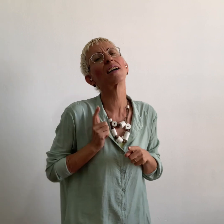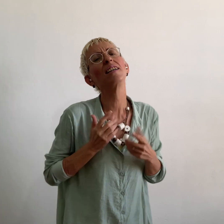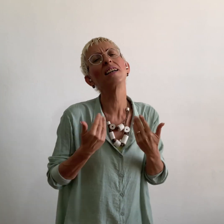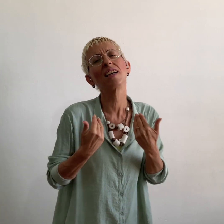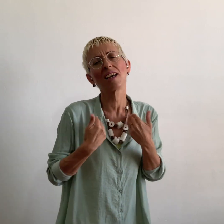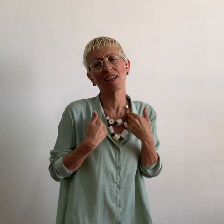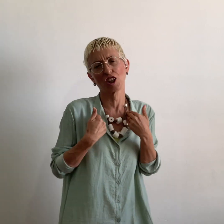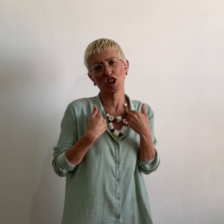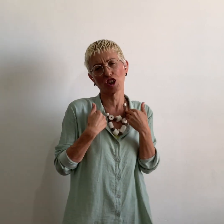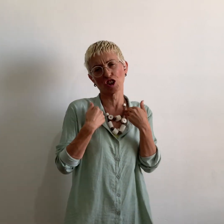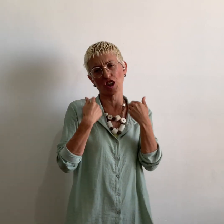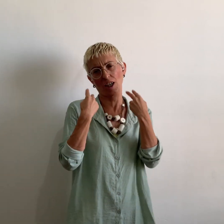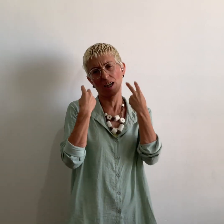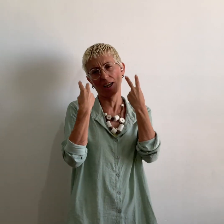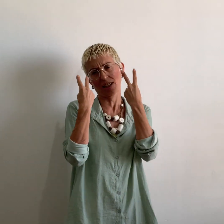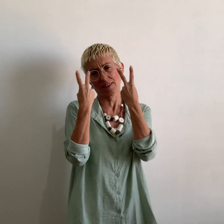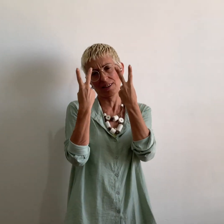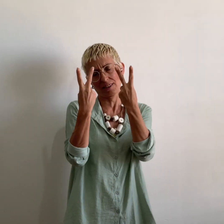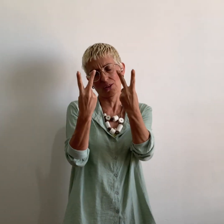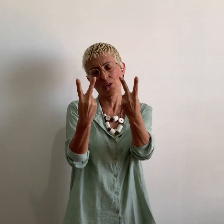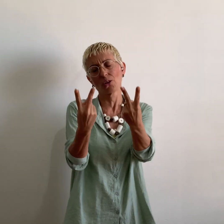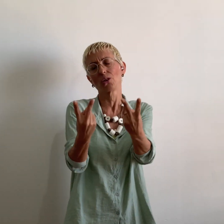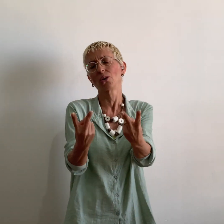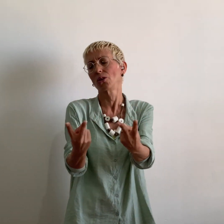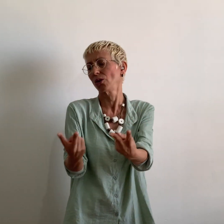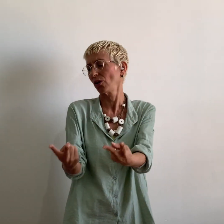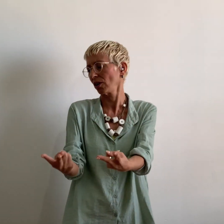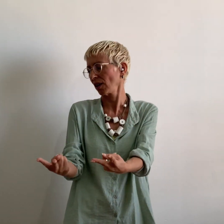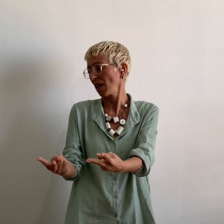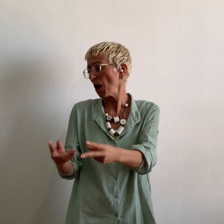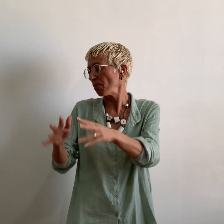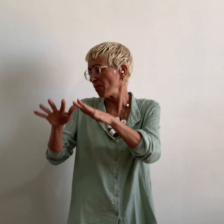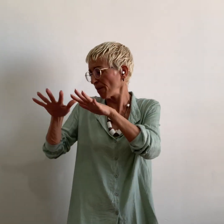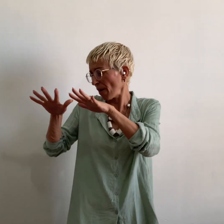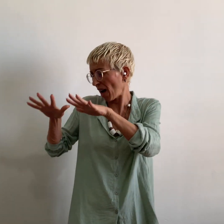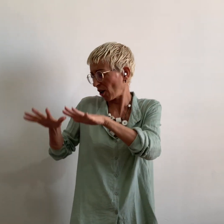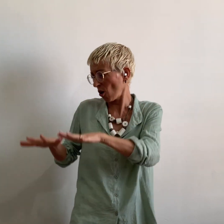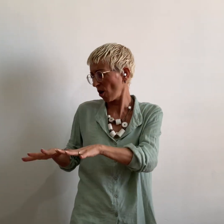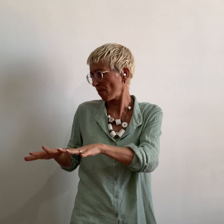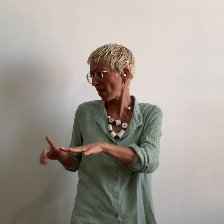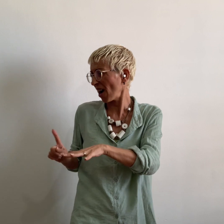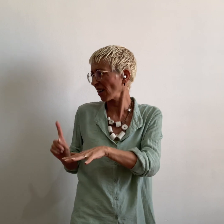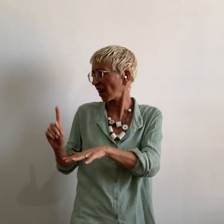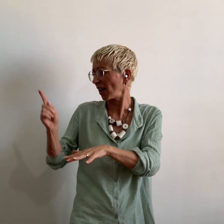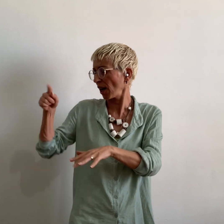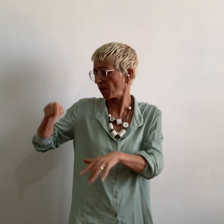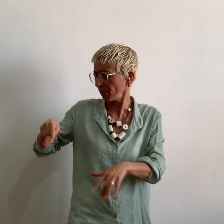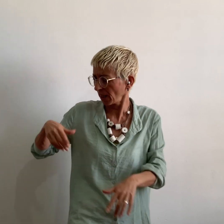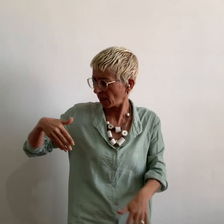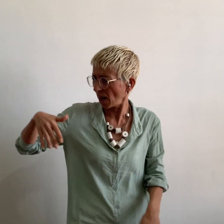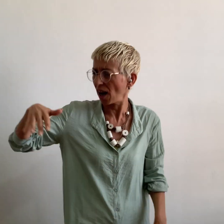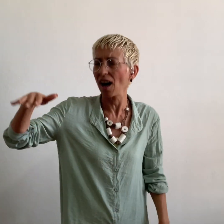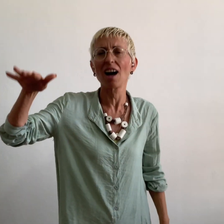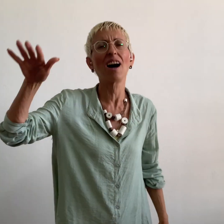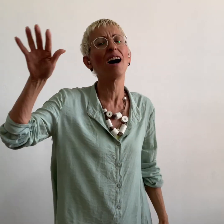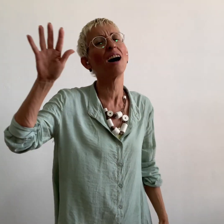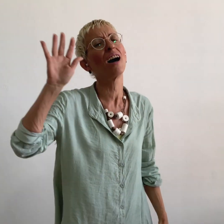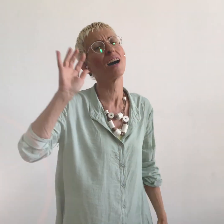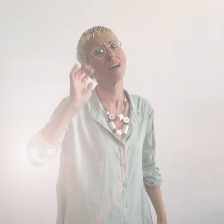Wait for me to return from that faraway place